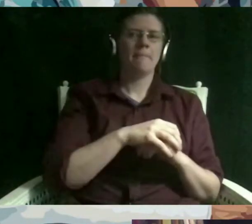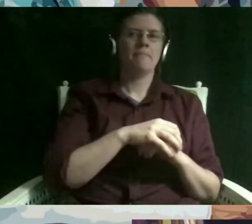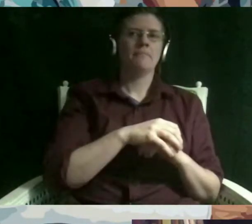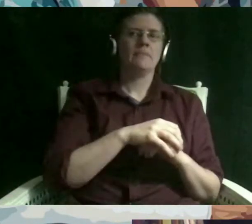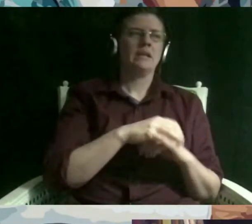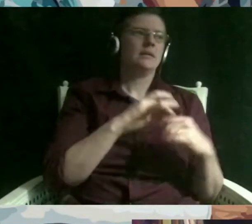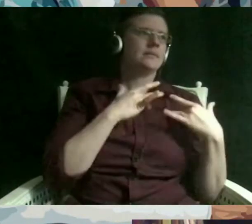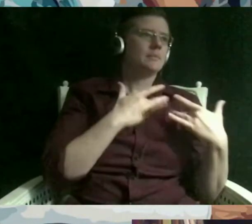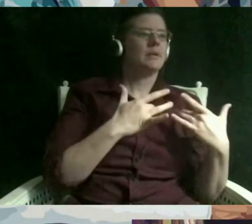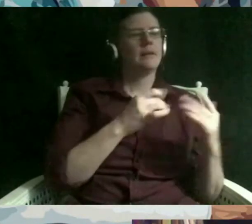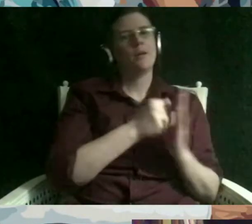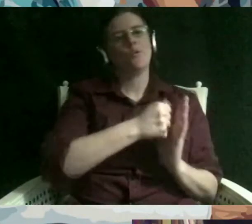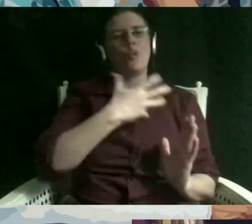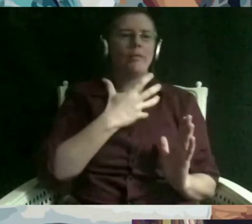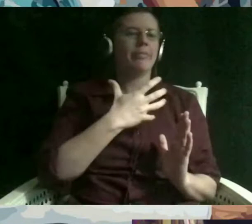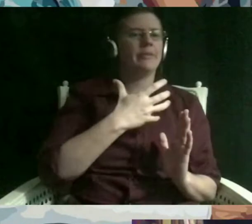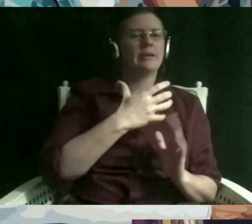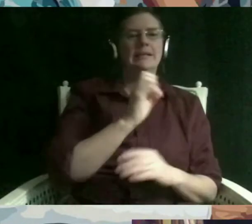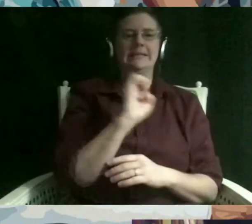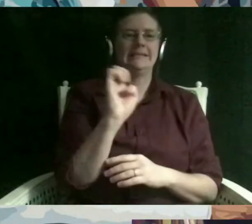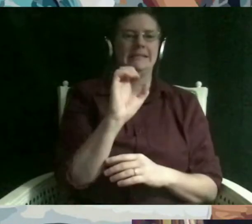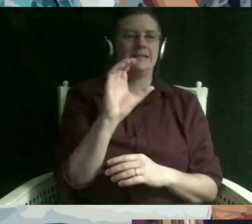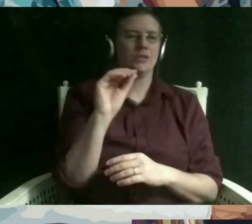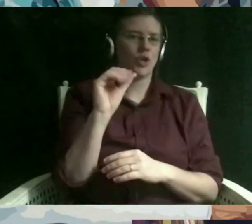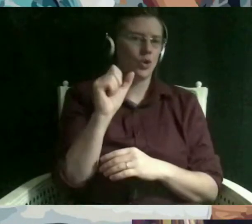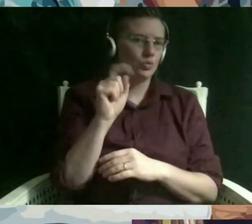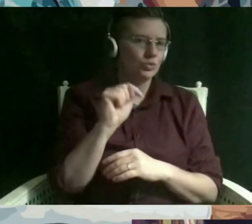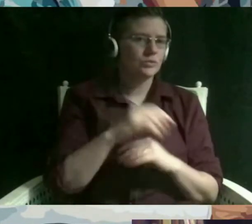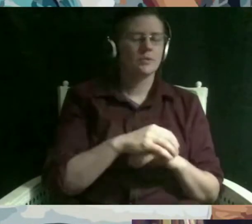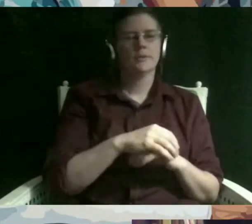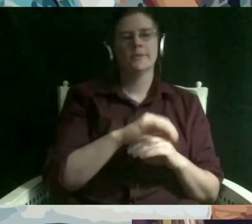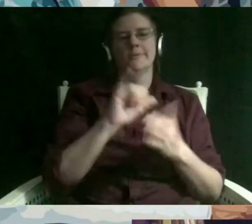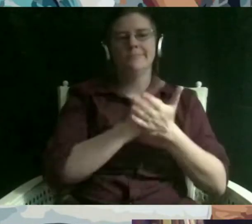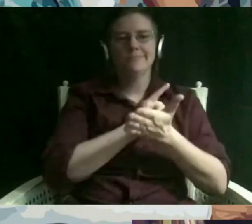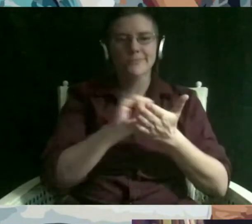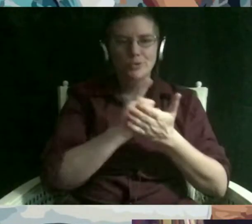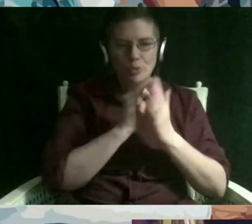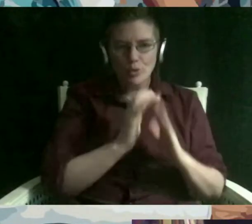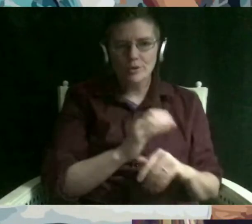east coasters or specifically new yorkers and that really does erase the fact that there are